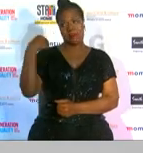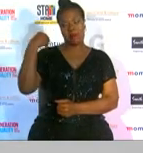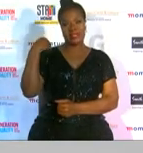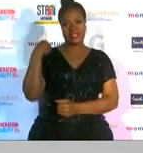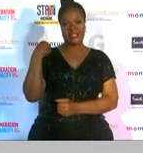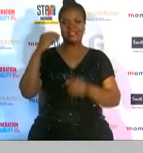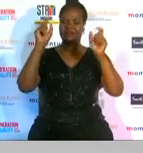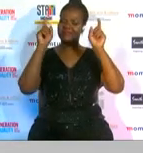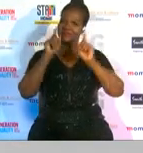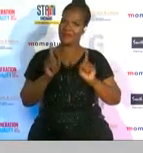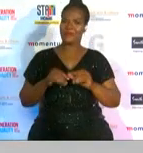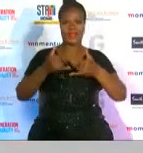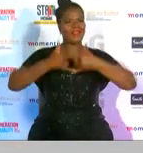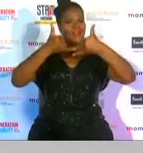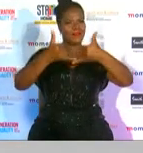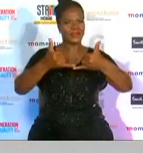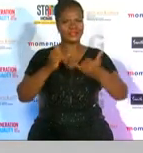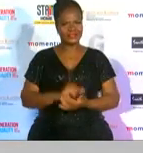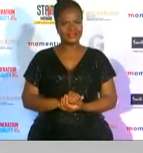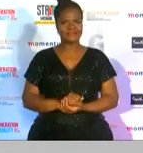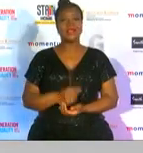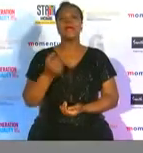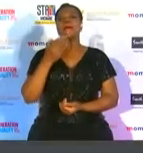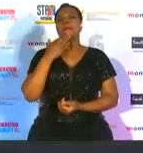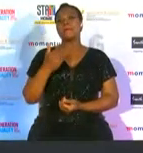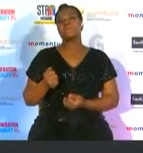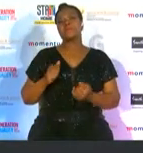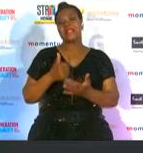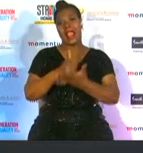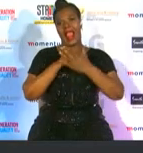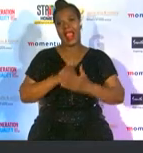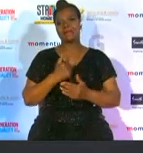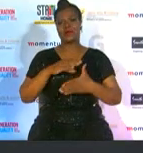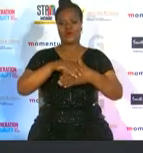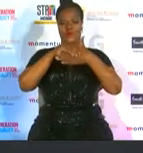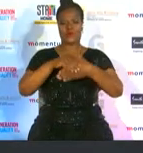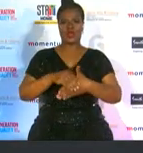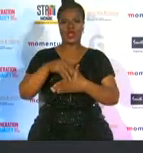please help me congratulate laura volfart